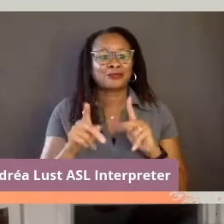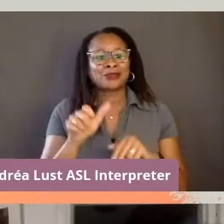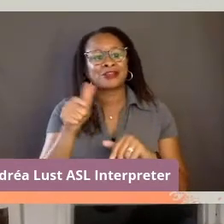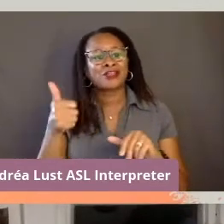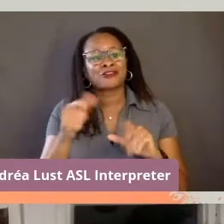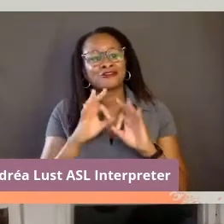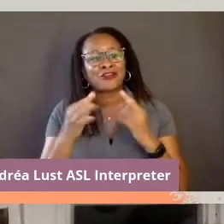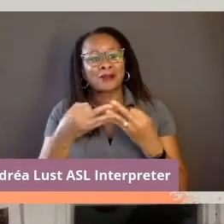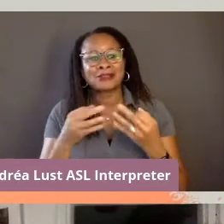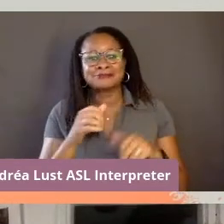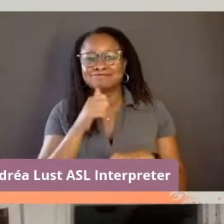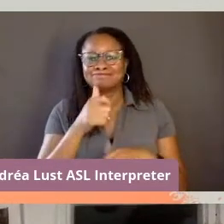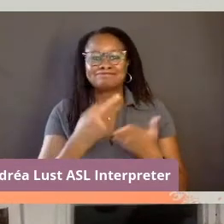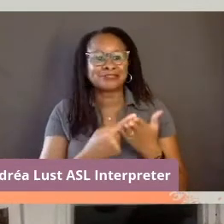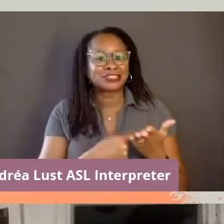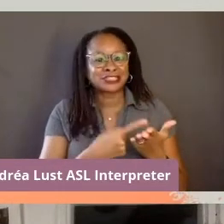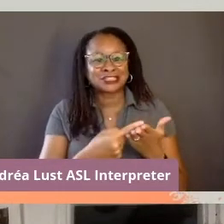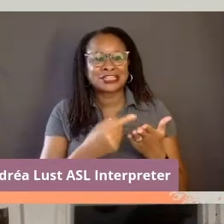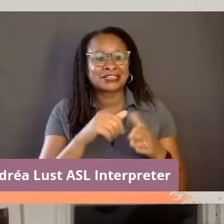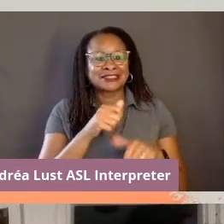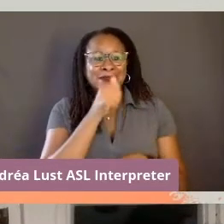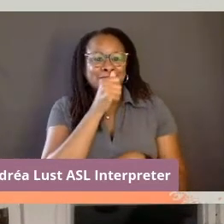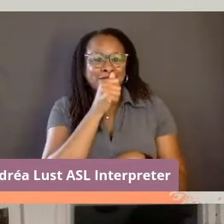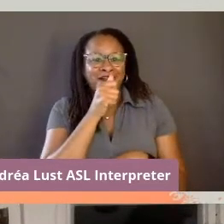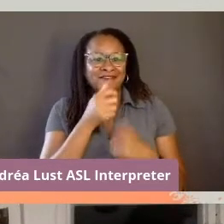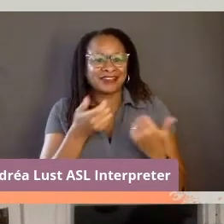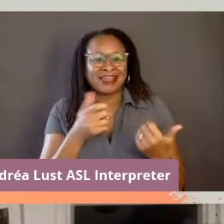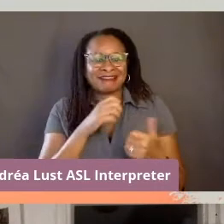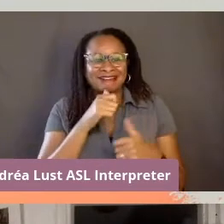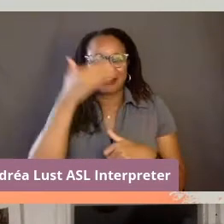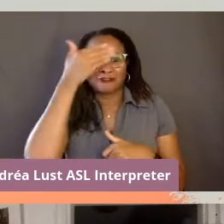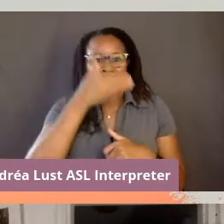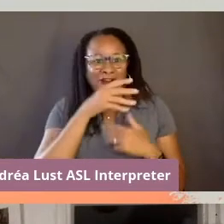would not even discuss in private let alone in front of a camera.